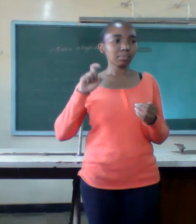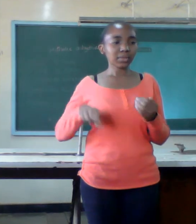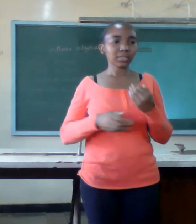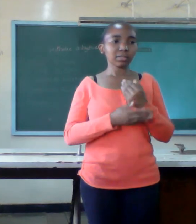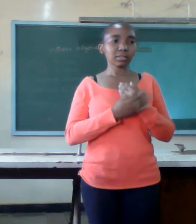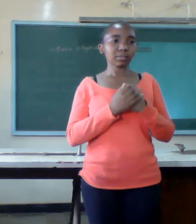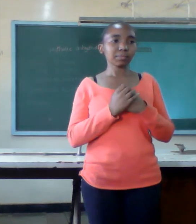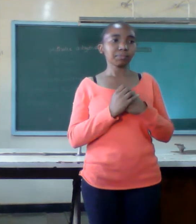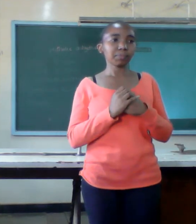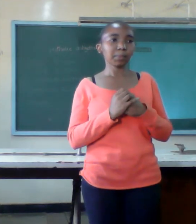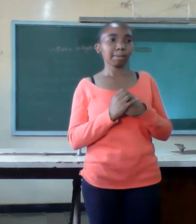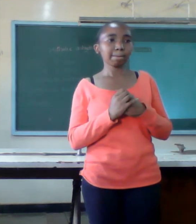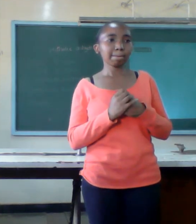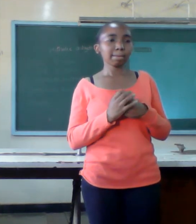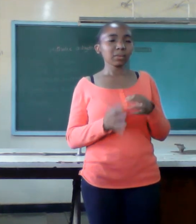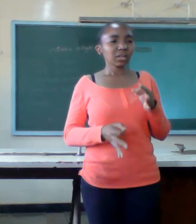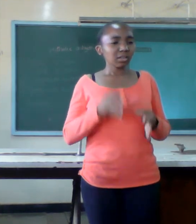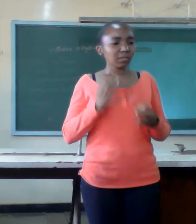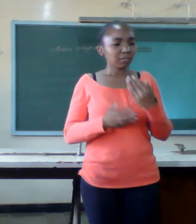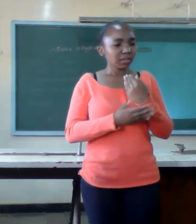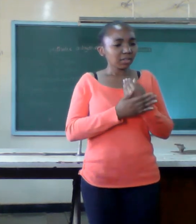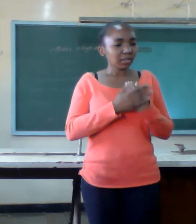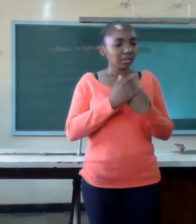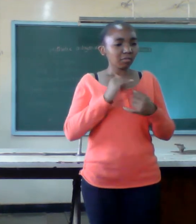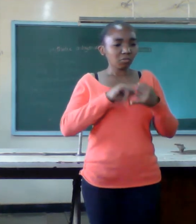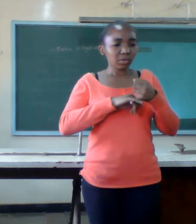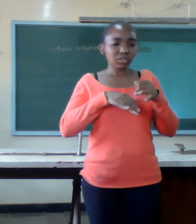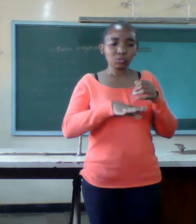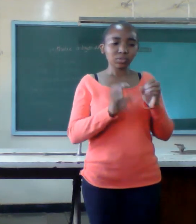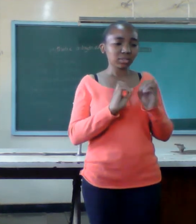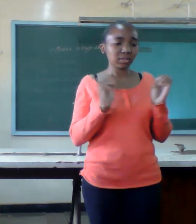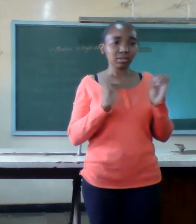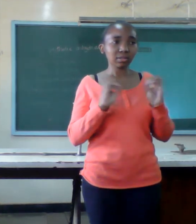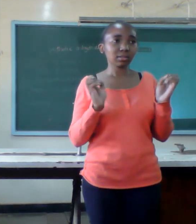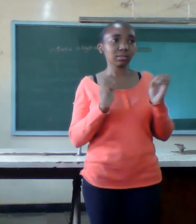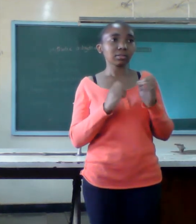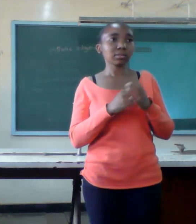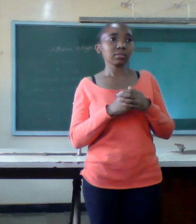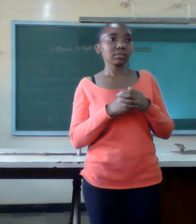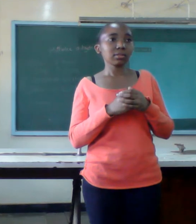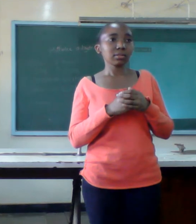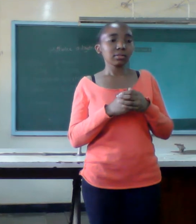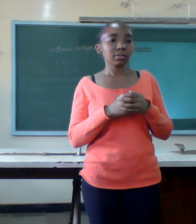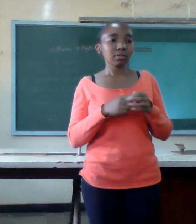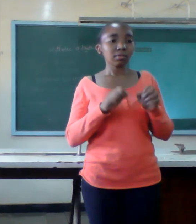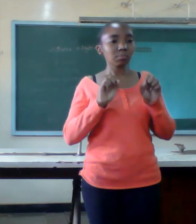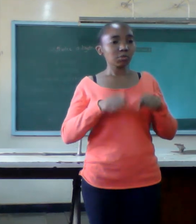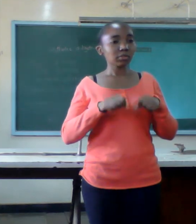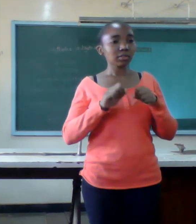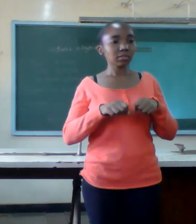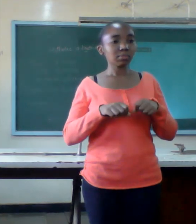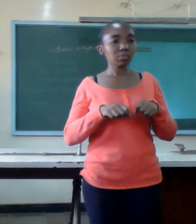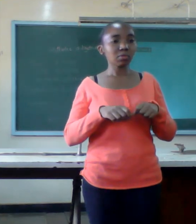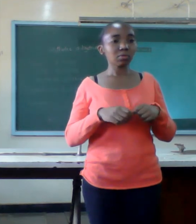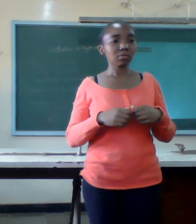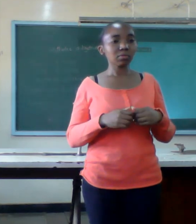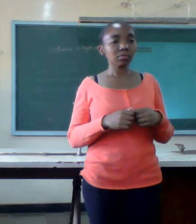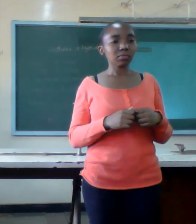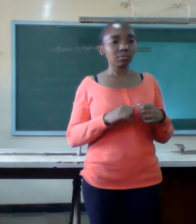this is more to die will break down somewhere exposing the honor